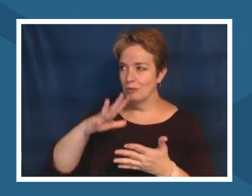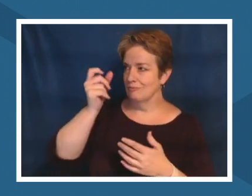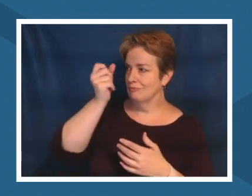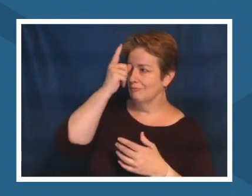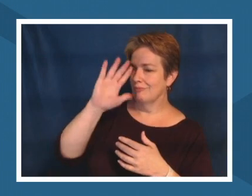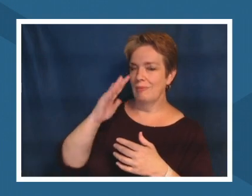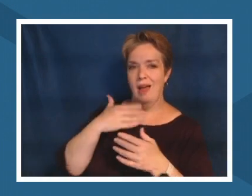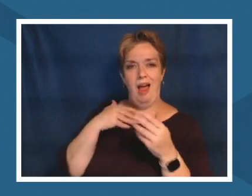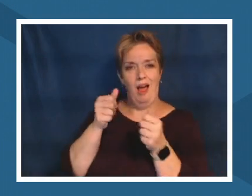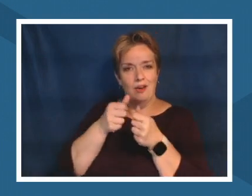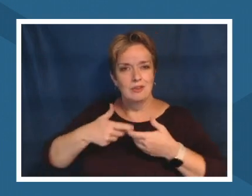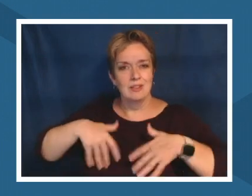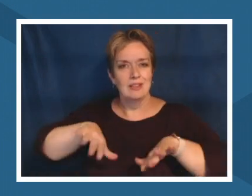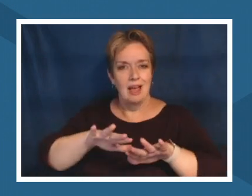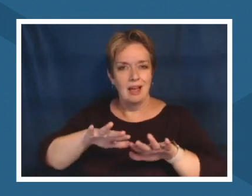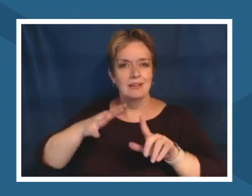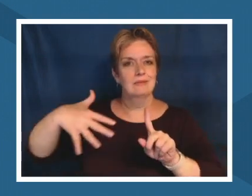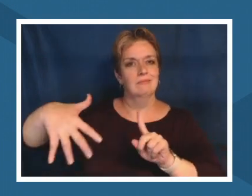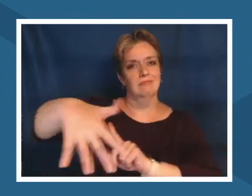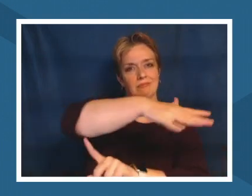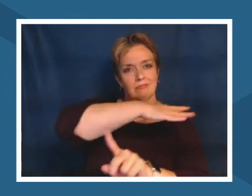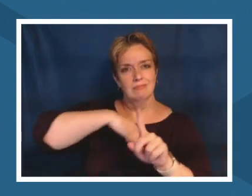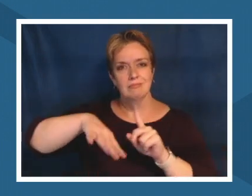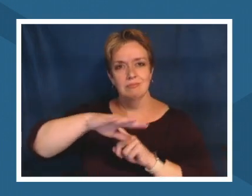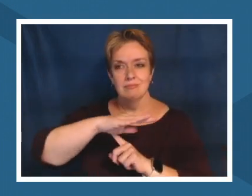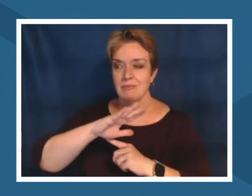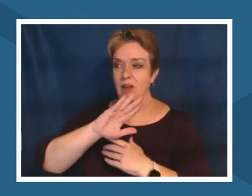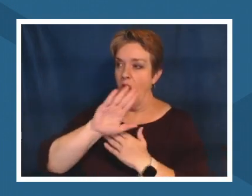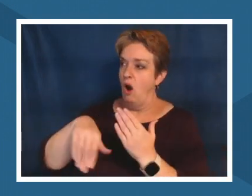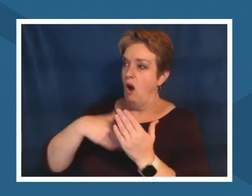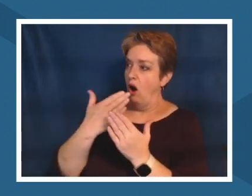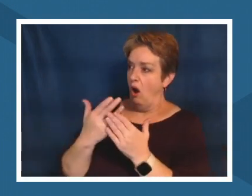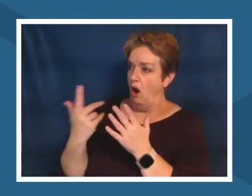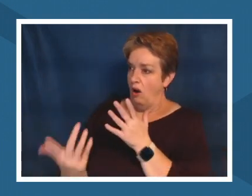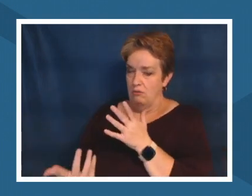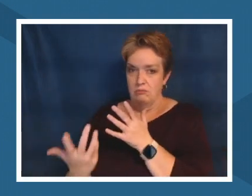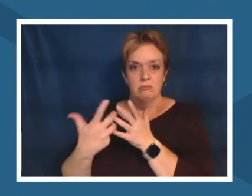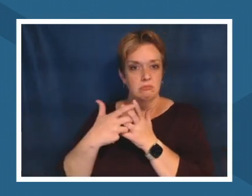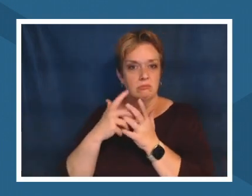welcome and all are part of it because